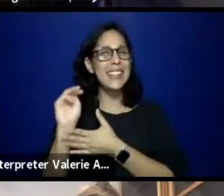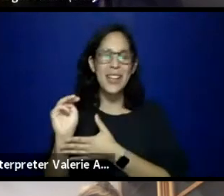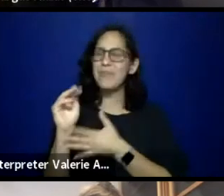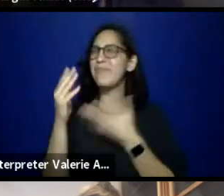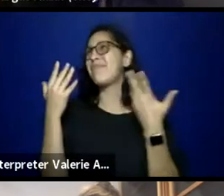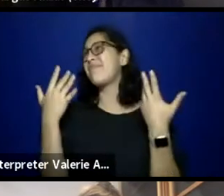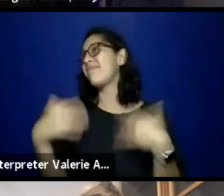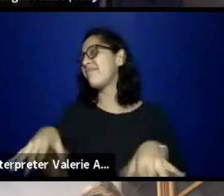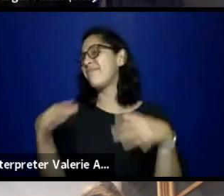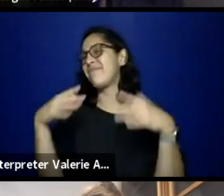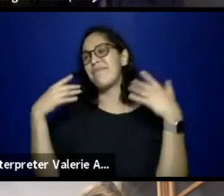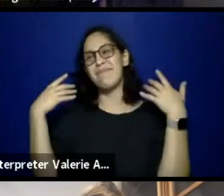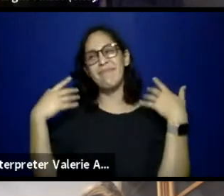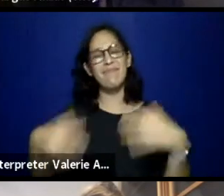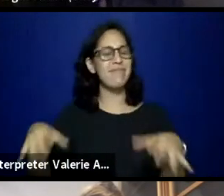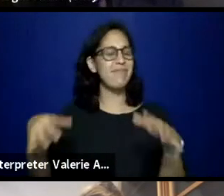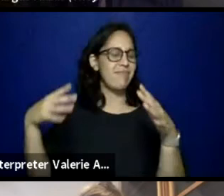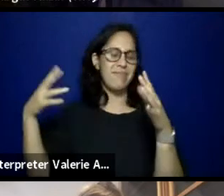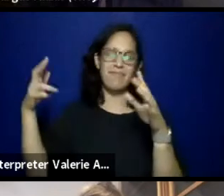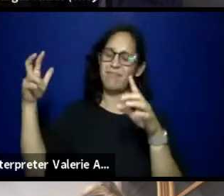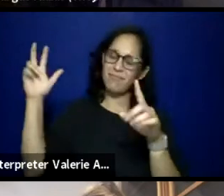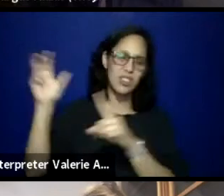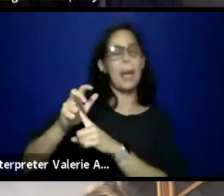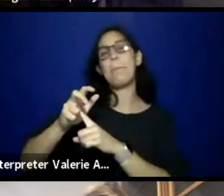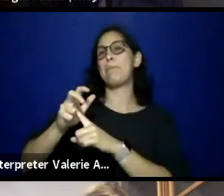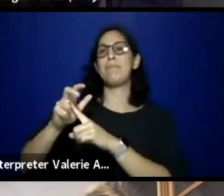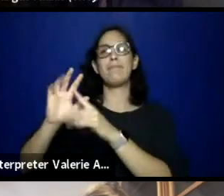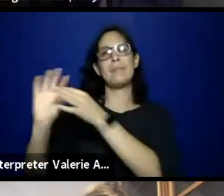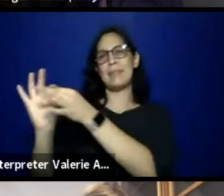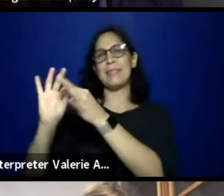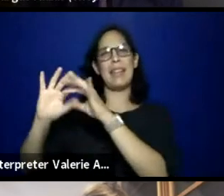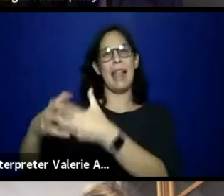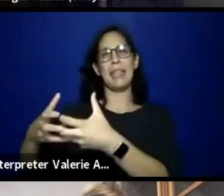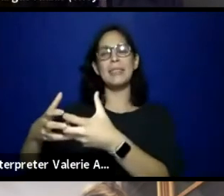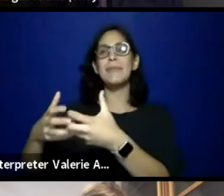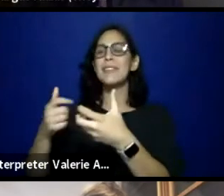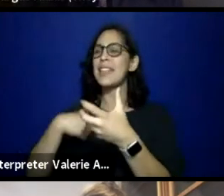I chose to work with them because I have never felt